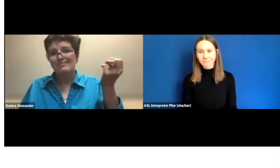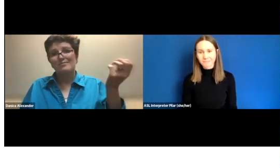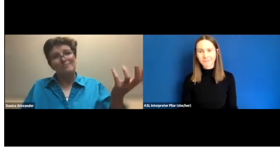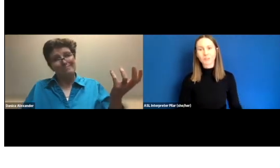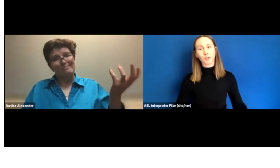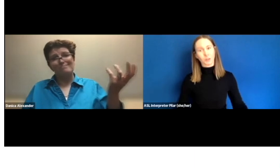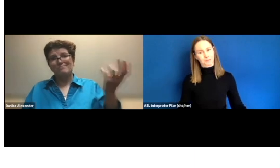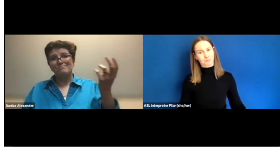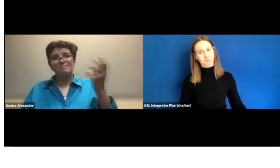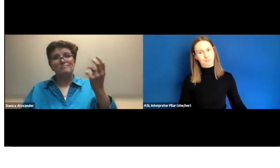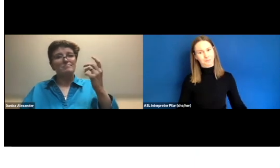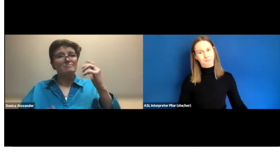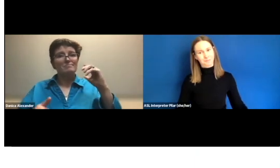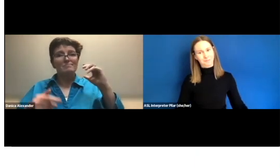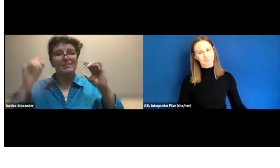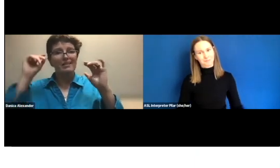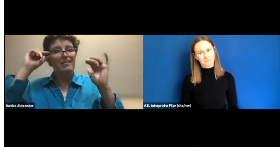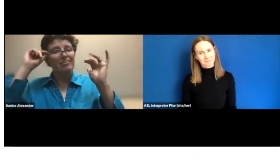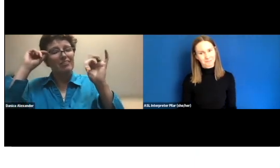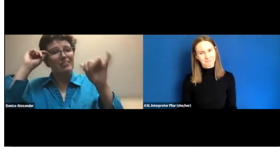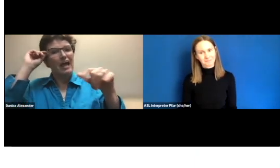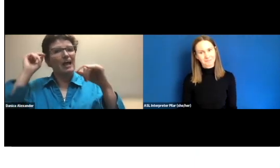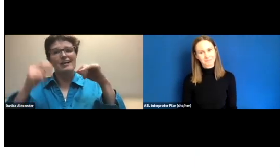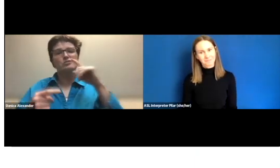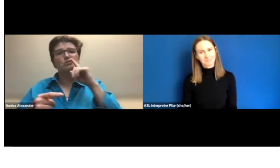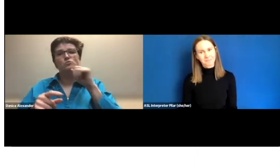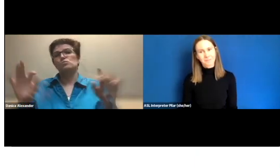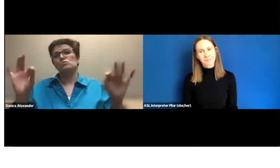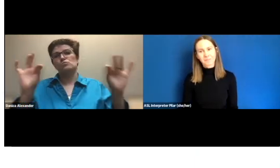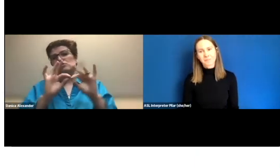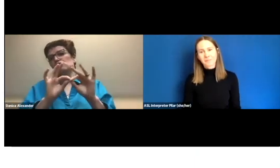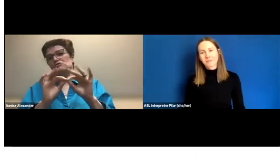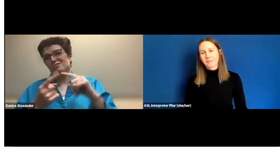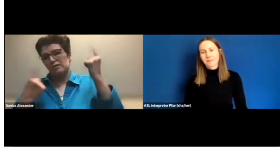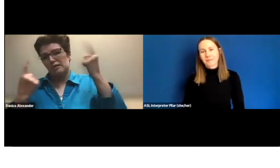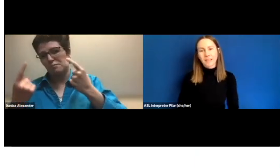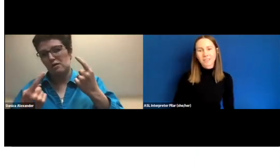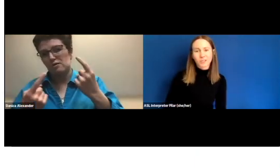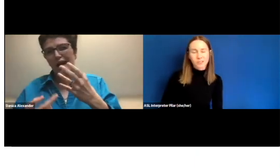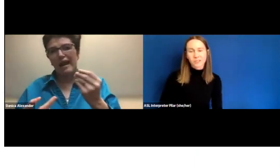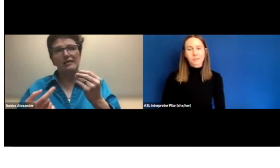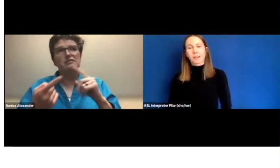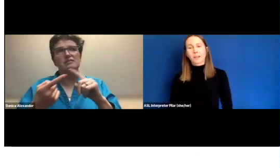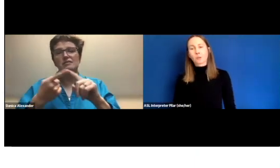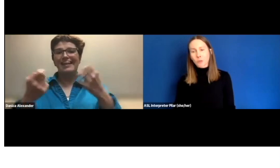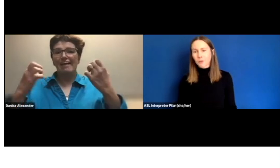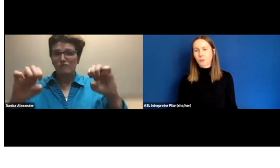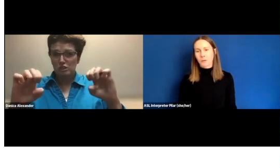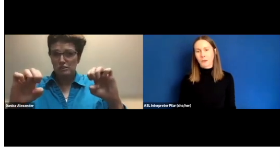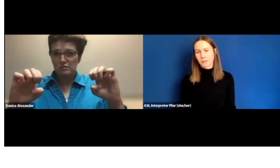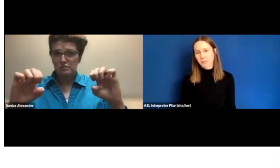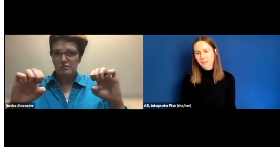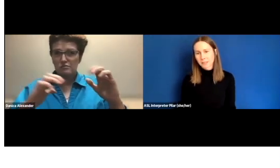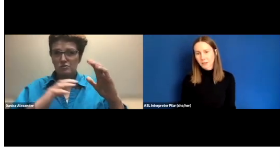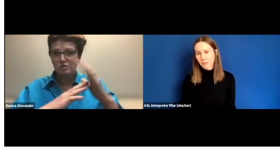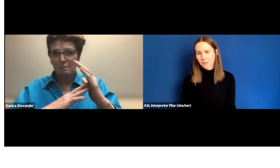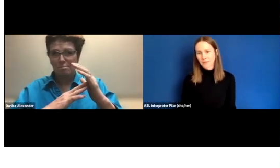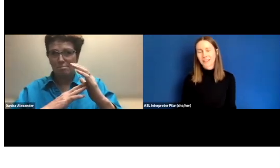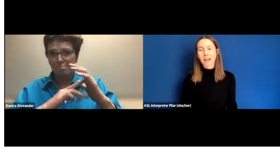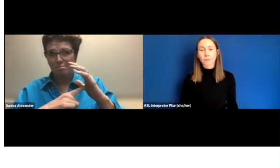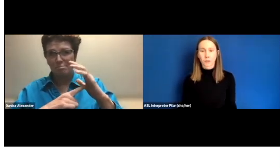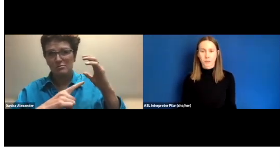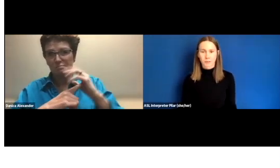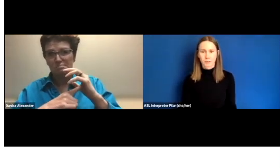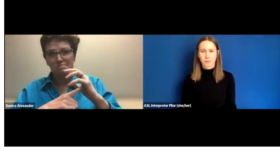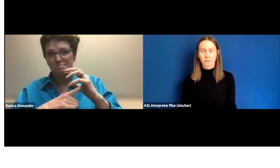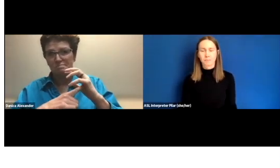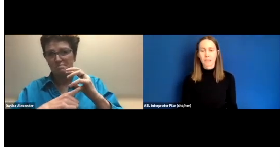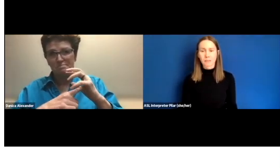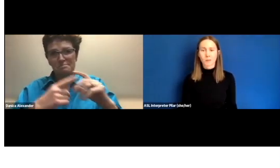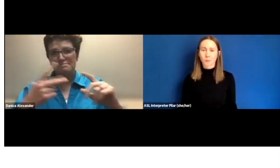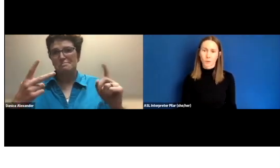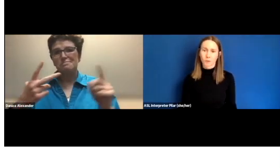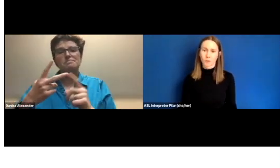So, that's just a critical thought to consider, the effort means the world.